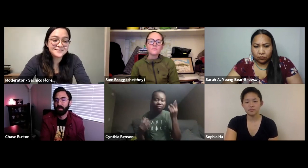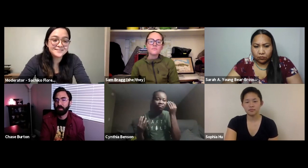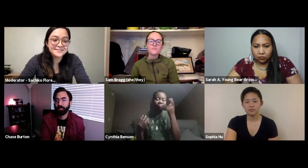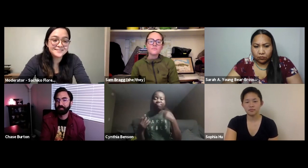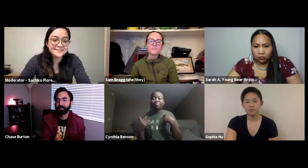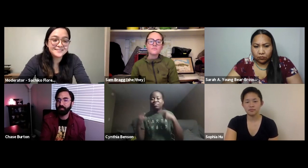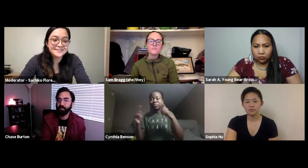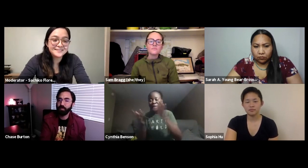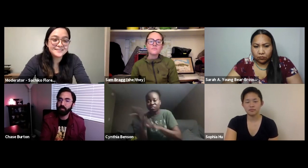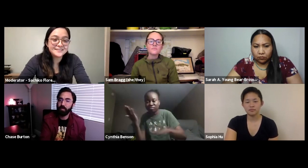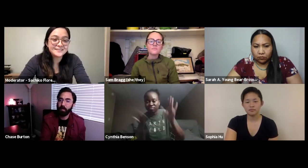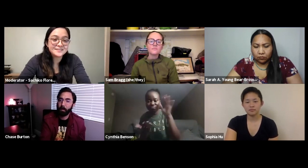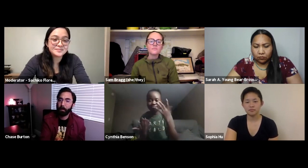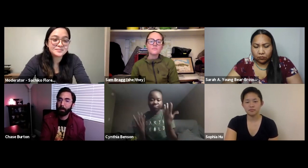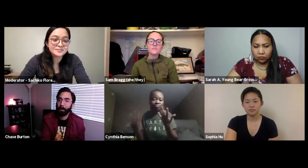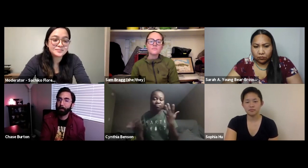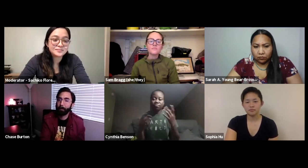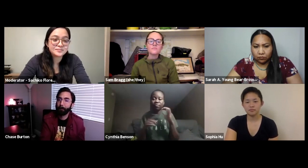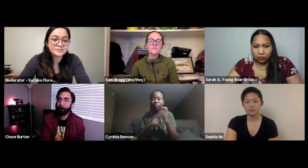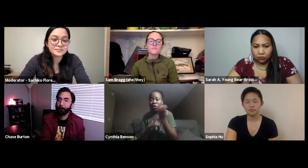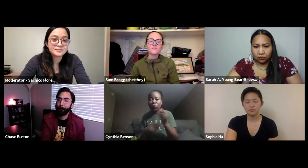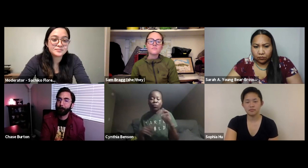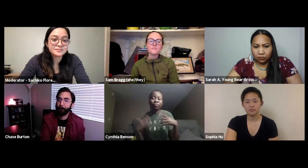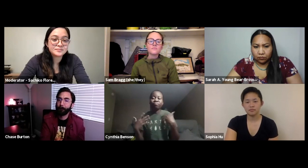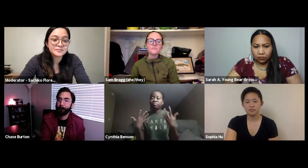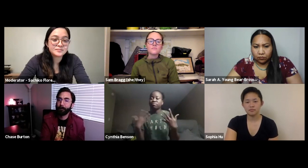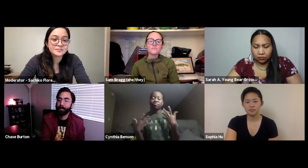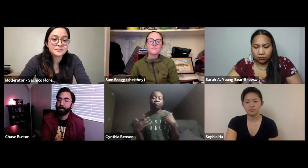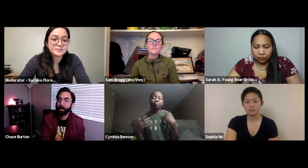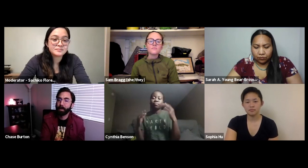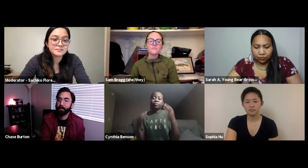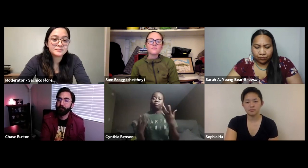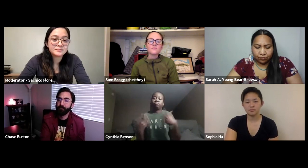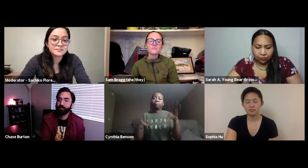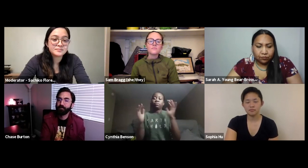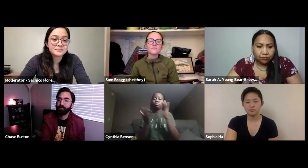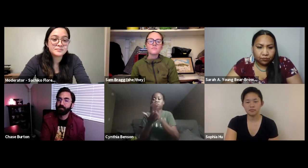there. But you know I am trying to figure out what to do next and you know I wanted